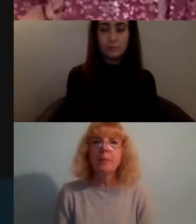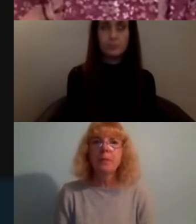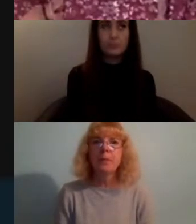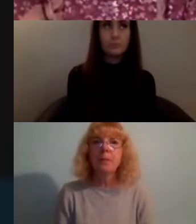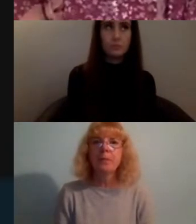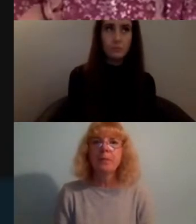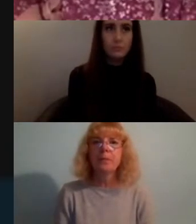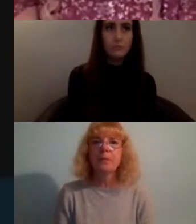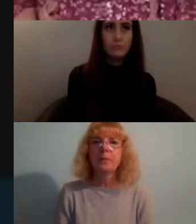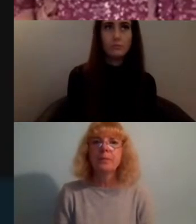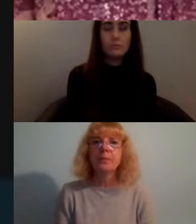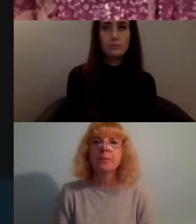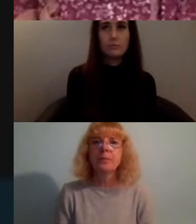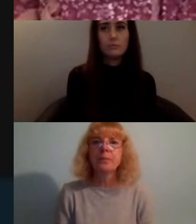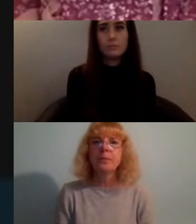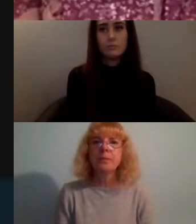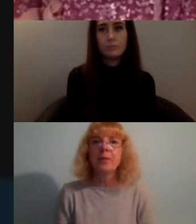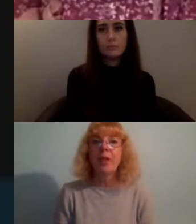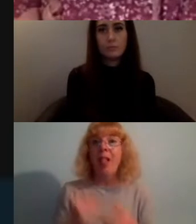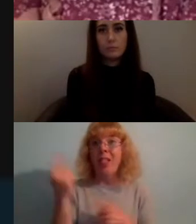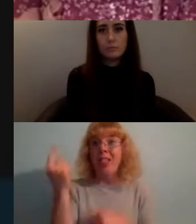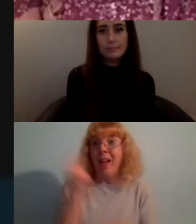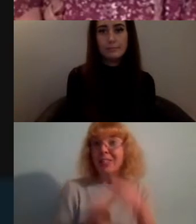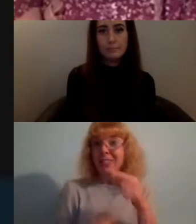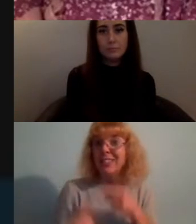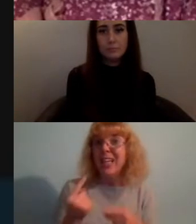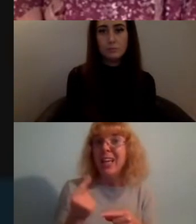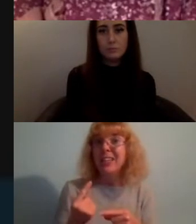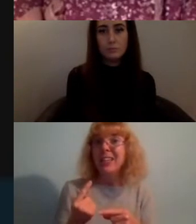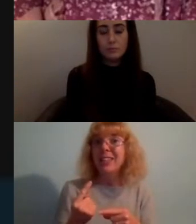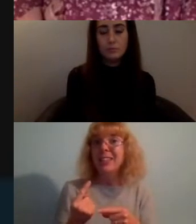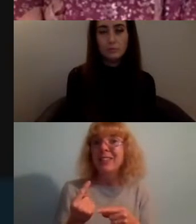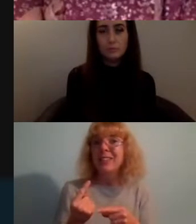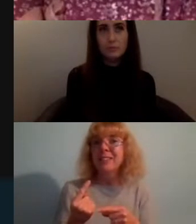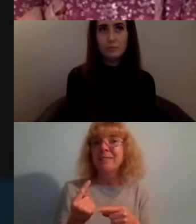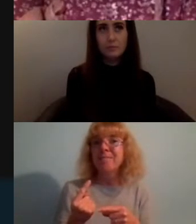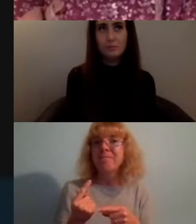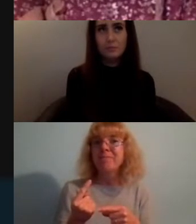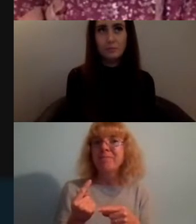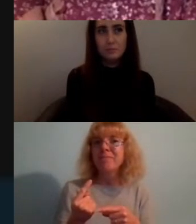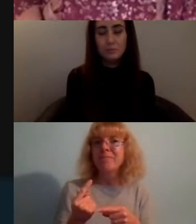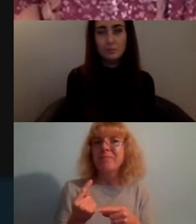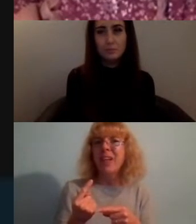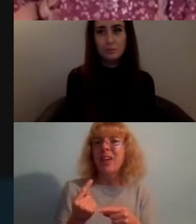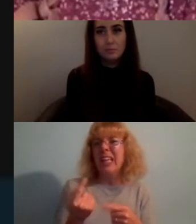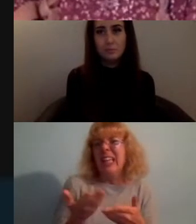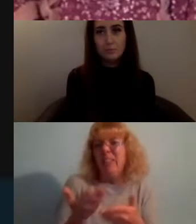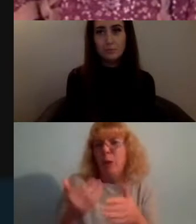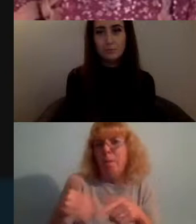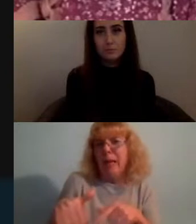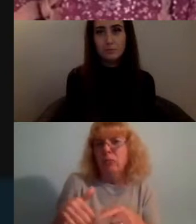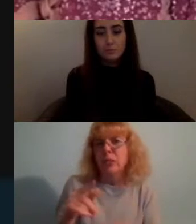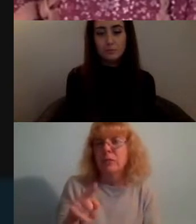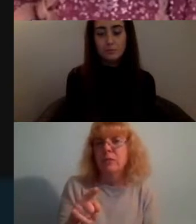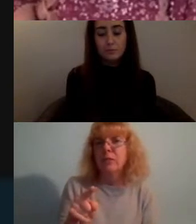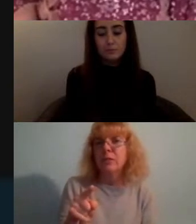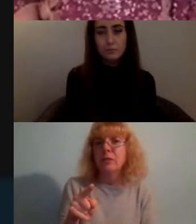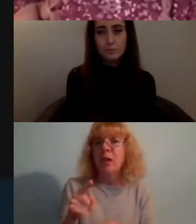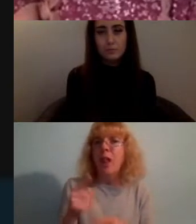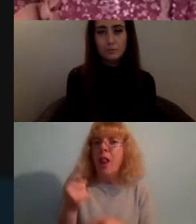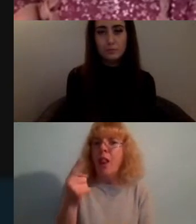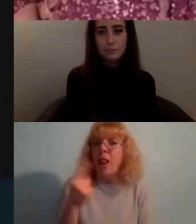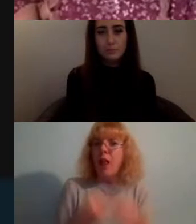so last year I will kind of preface this with something that was quite a wild opportunity